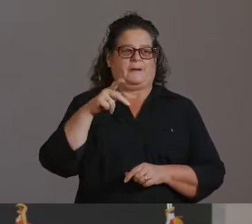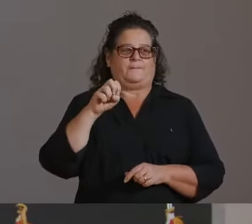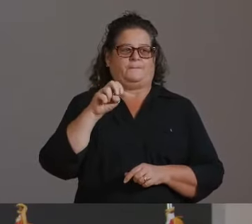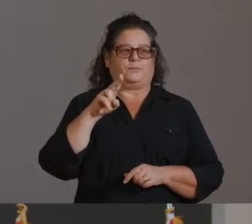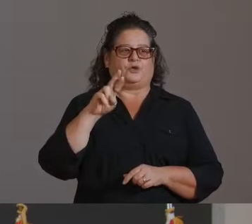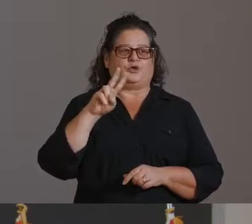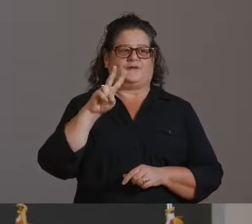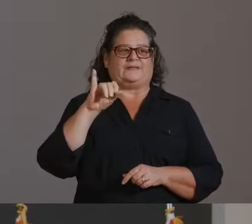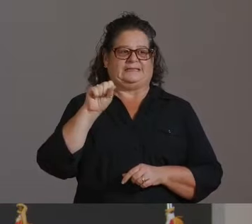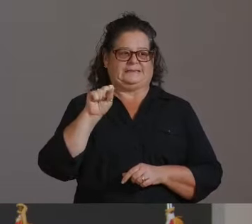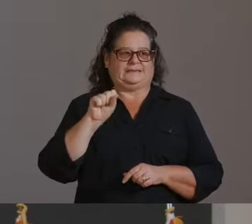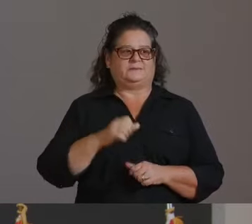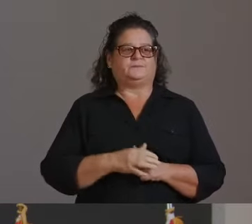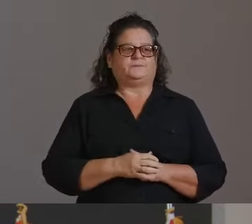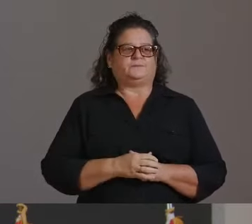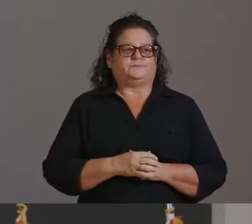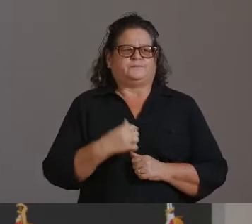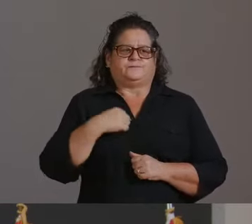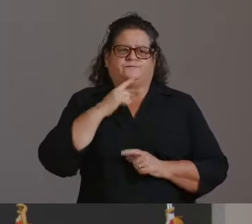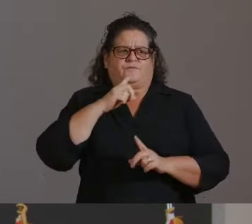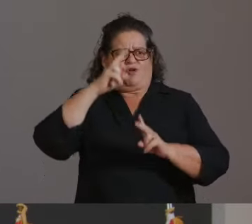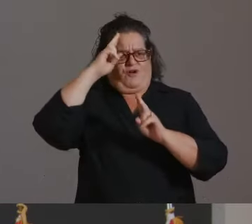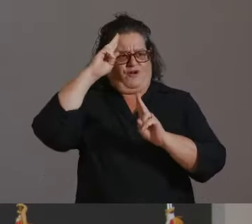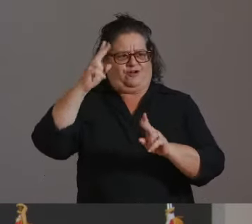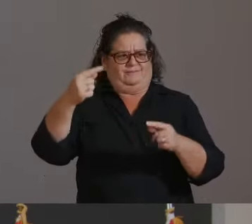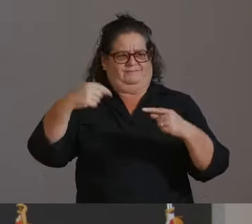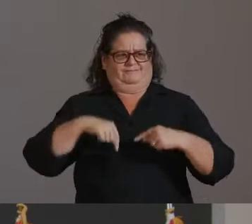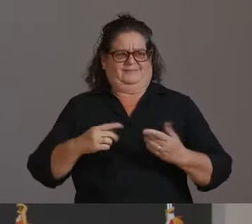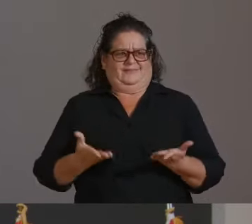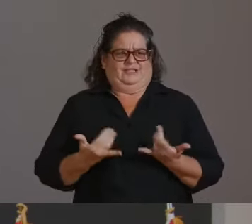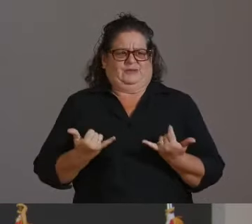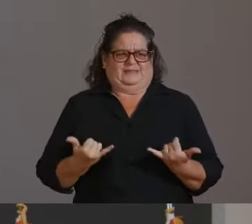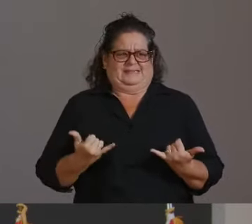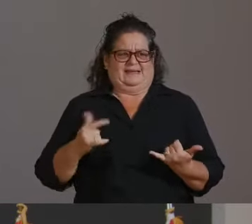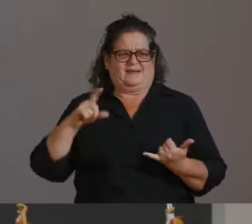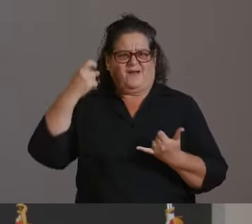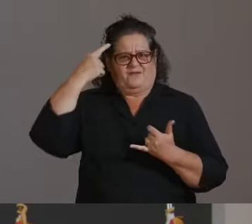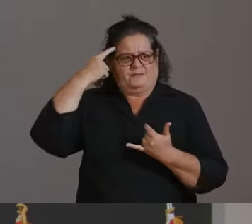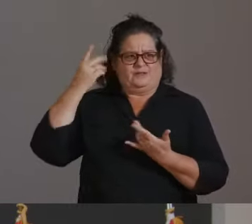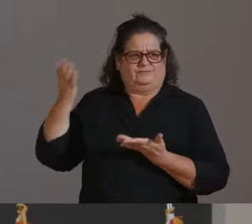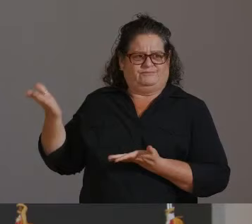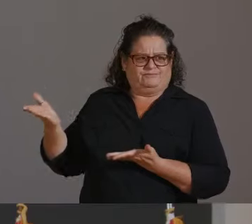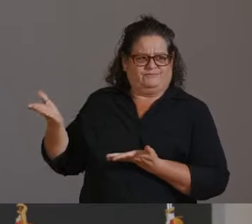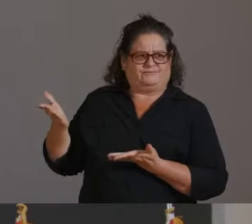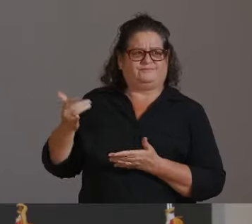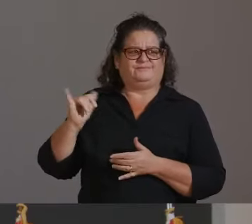IT'S AN HONOR TO BE HERE WITH GOVERNOR DUCEY AND ALSO WITH DR. CHRIST.